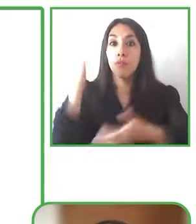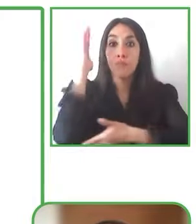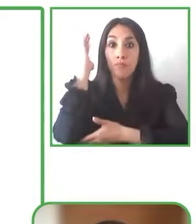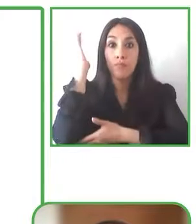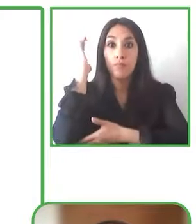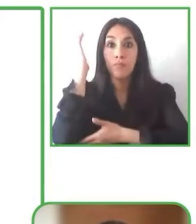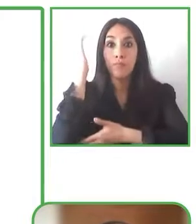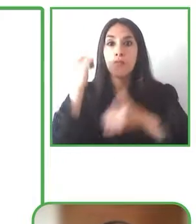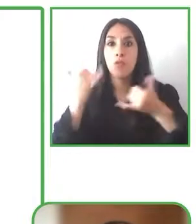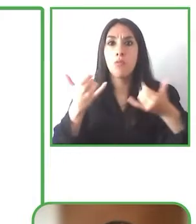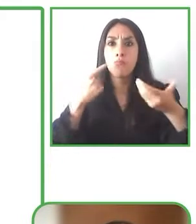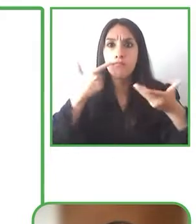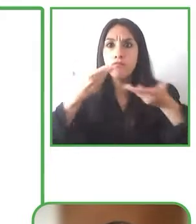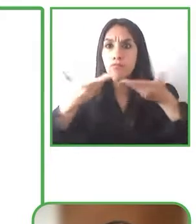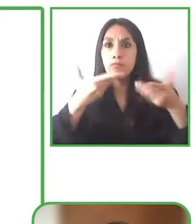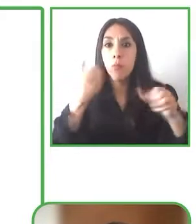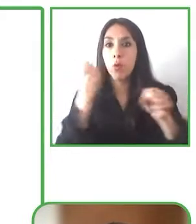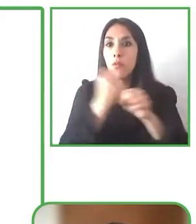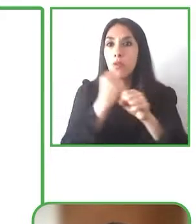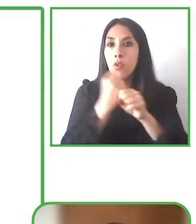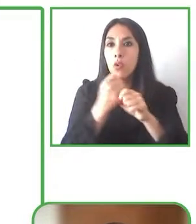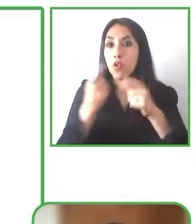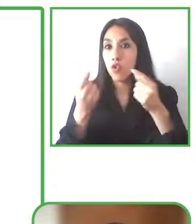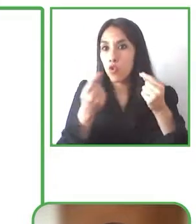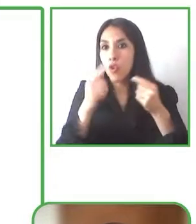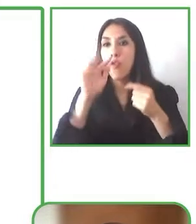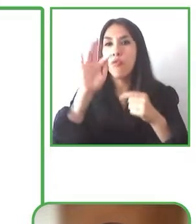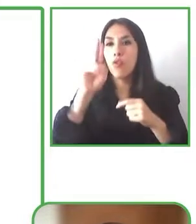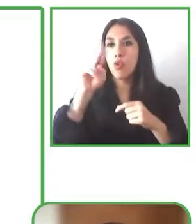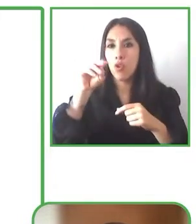share the work that we do in Fundación CorpArtes.